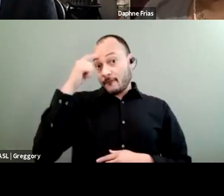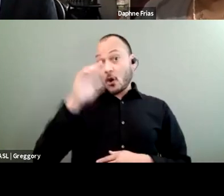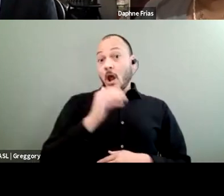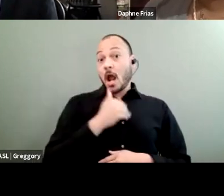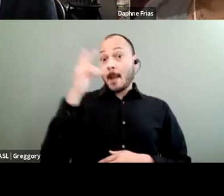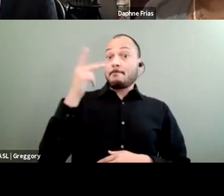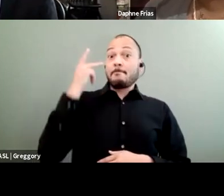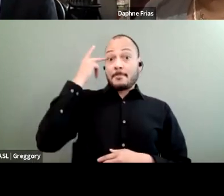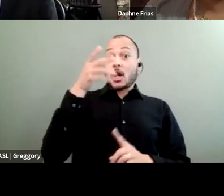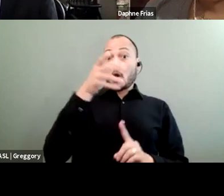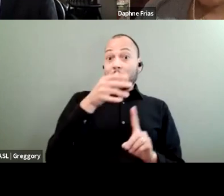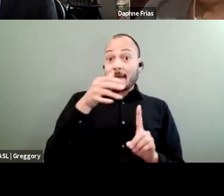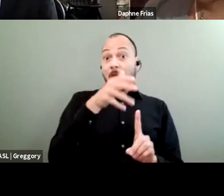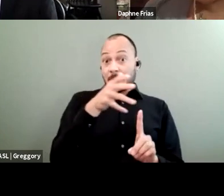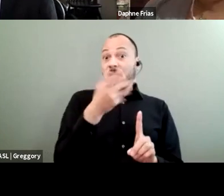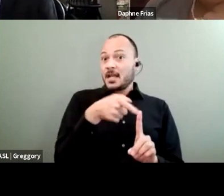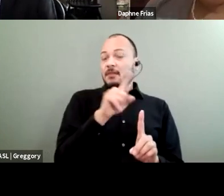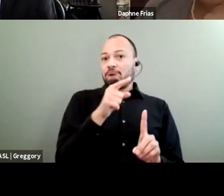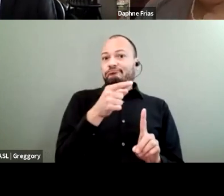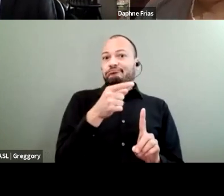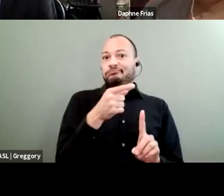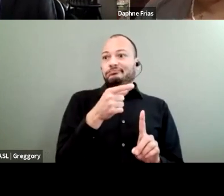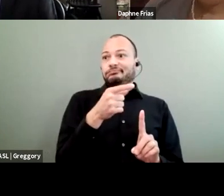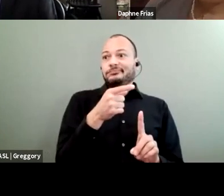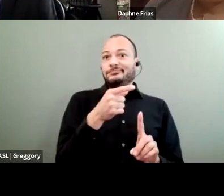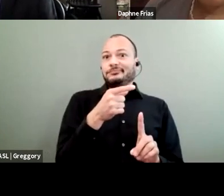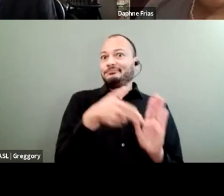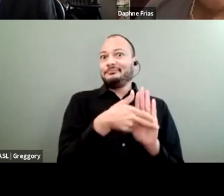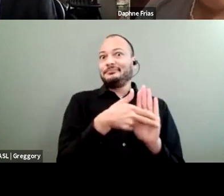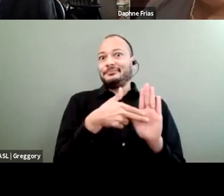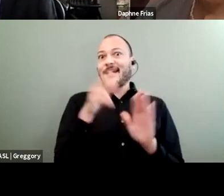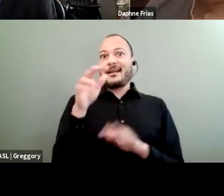just deemed it as another commonplace occurrence.